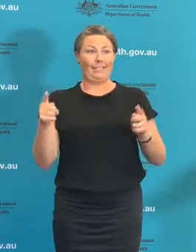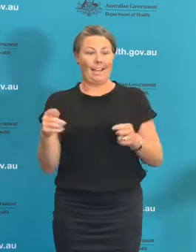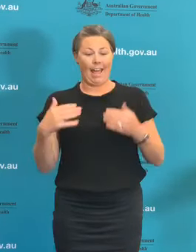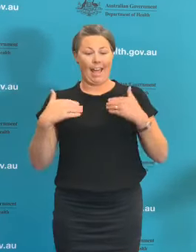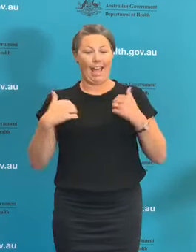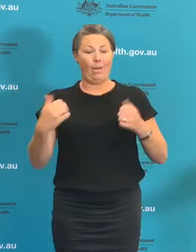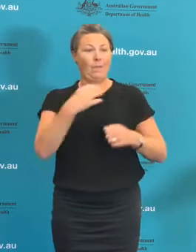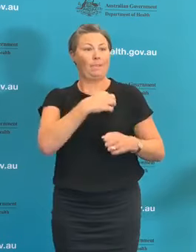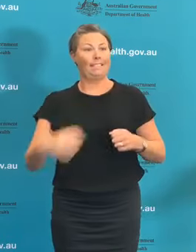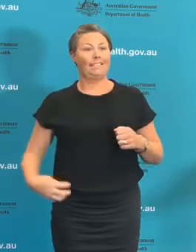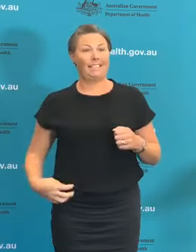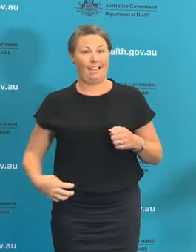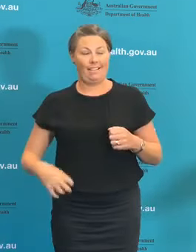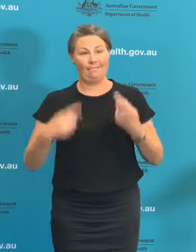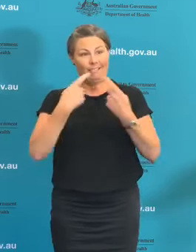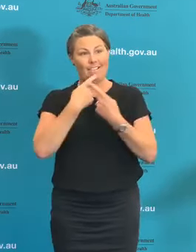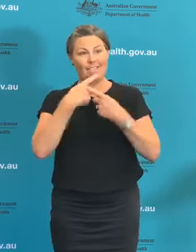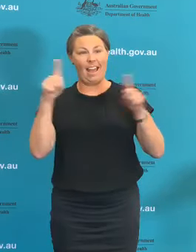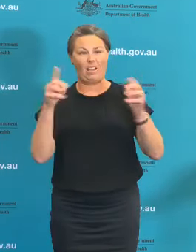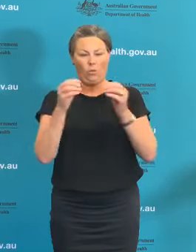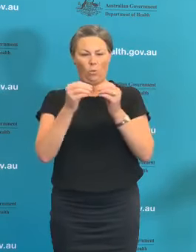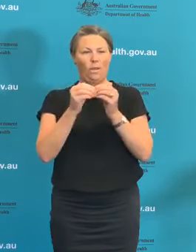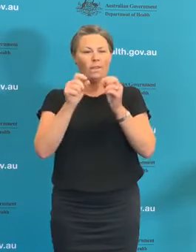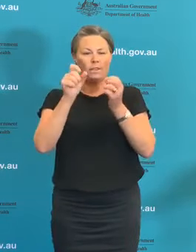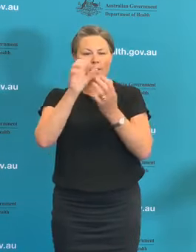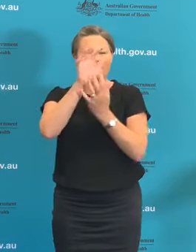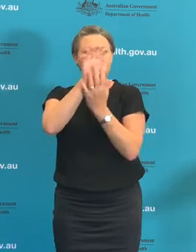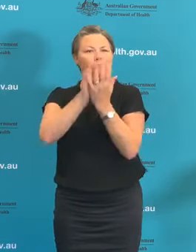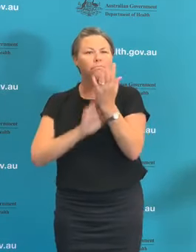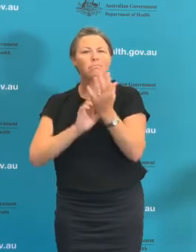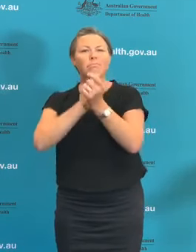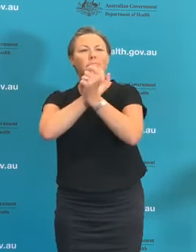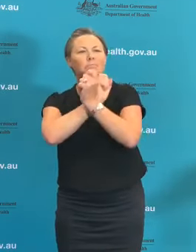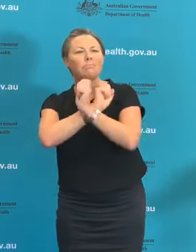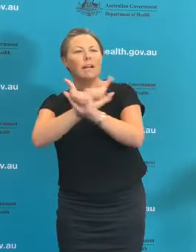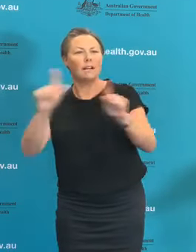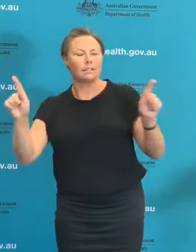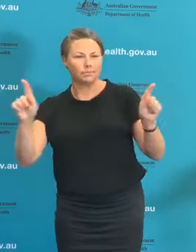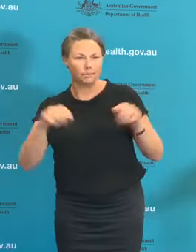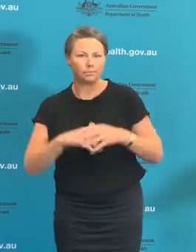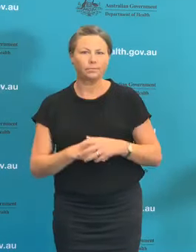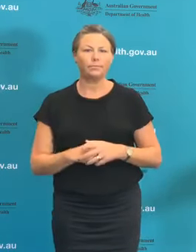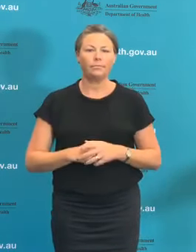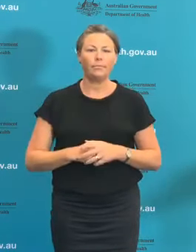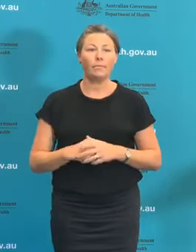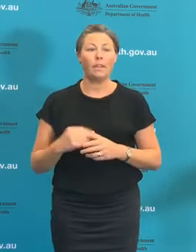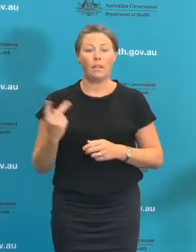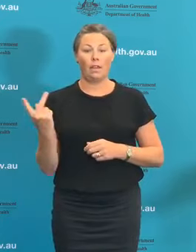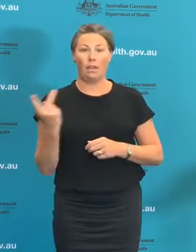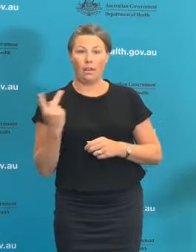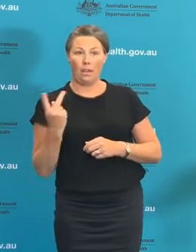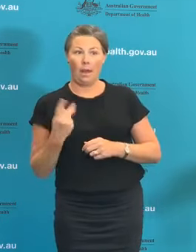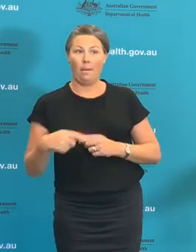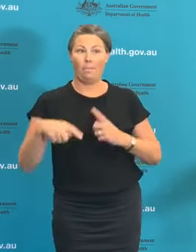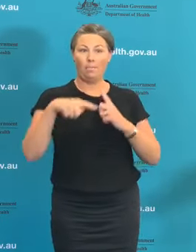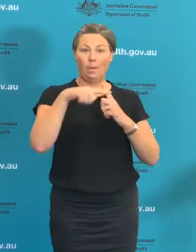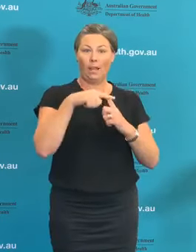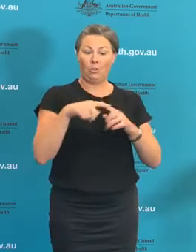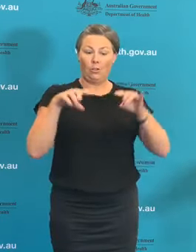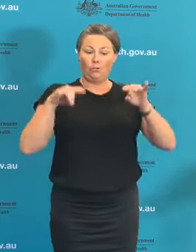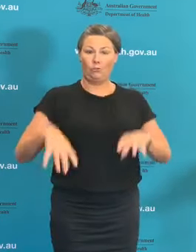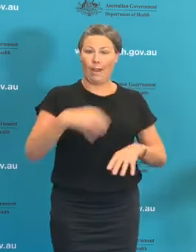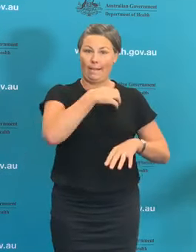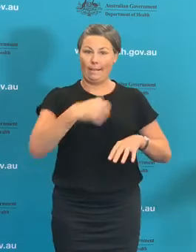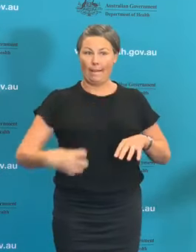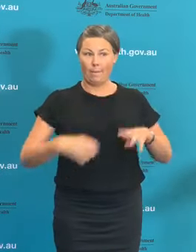release with myself. We have and National Cabinet has agreed that we require